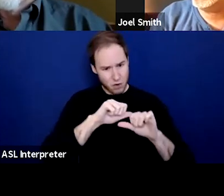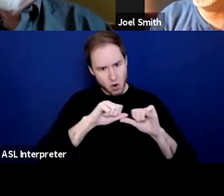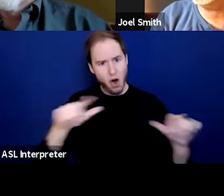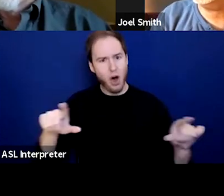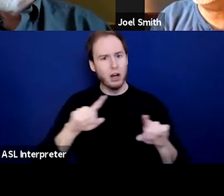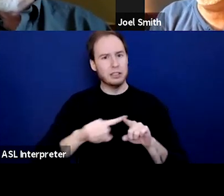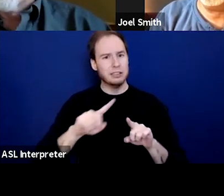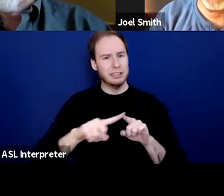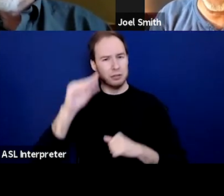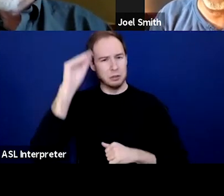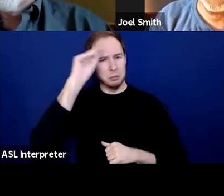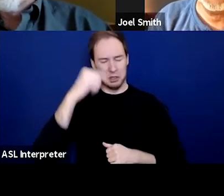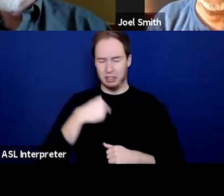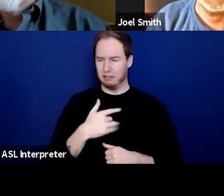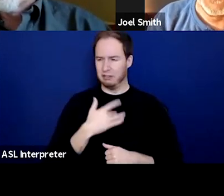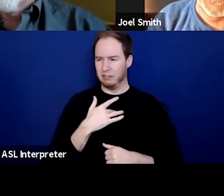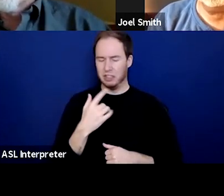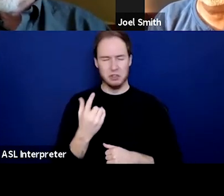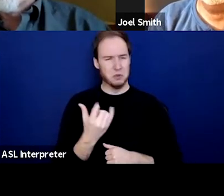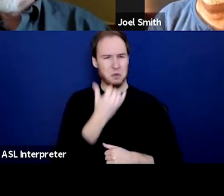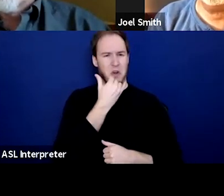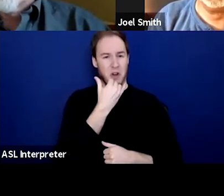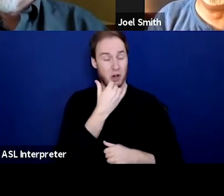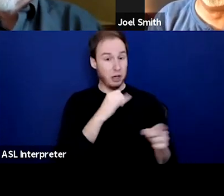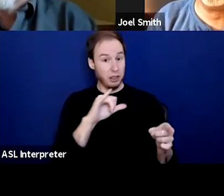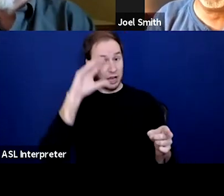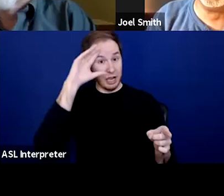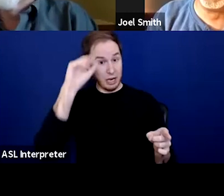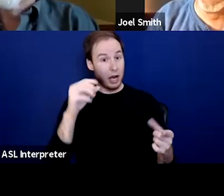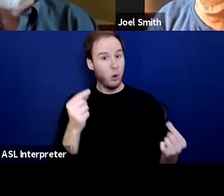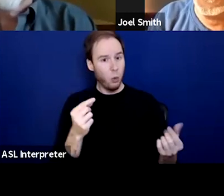And of course, the guy ended up doing it on his own.